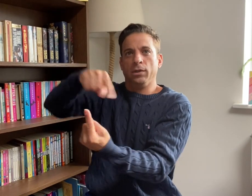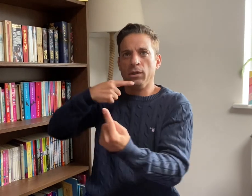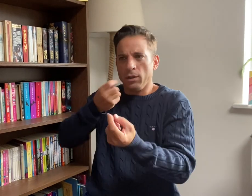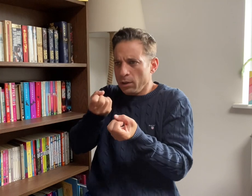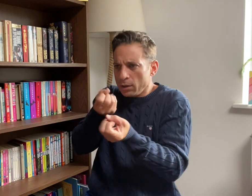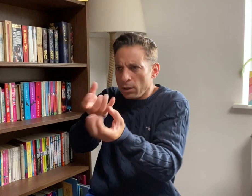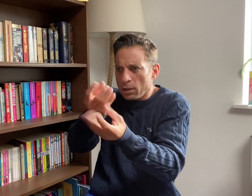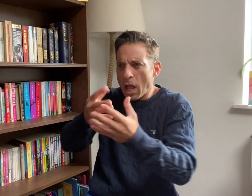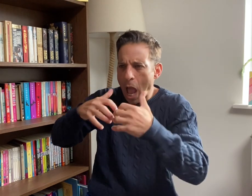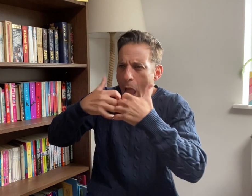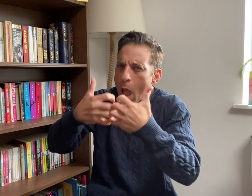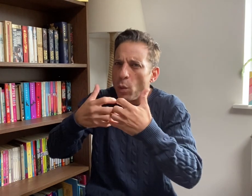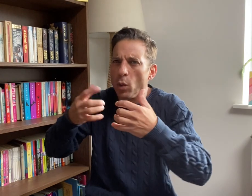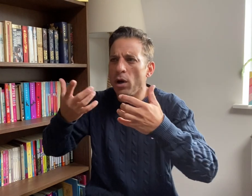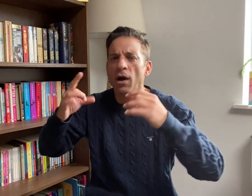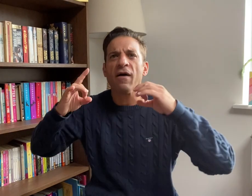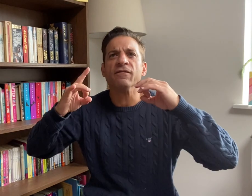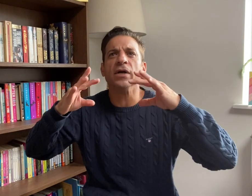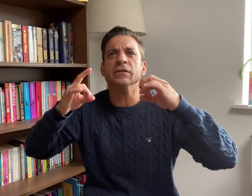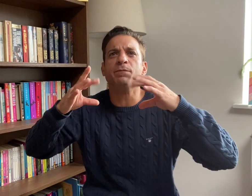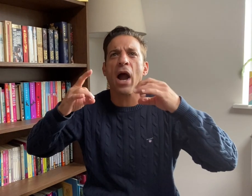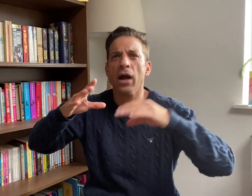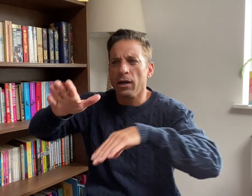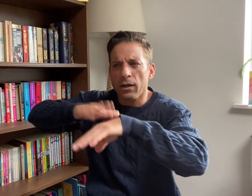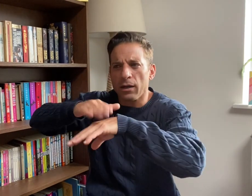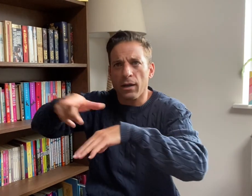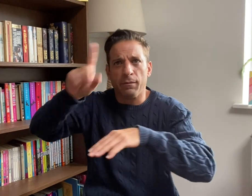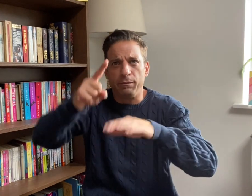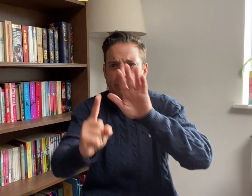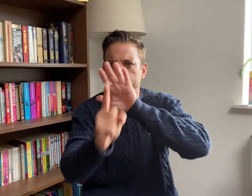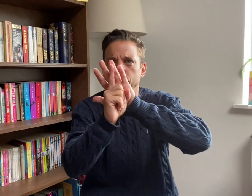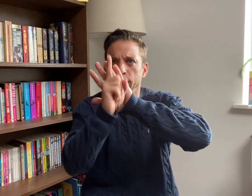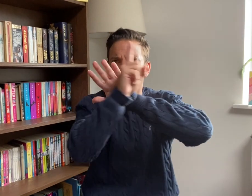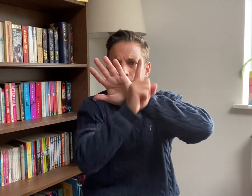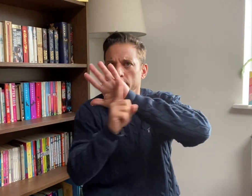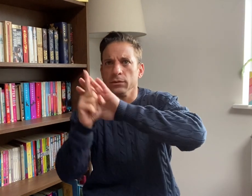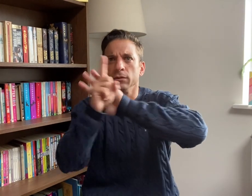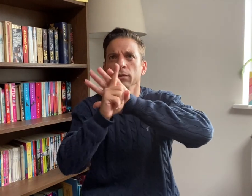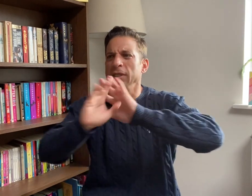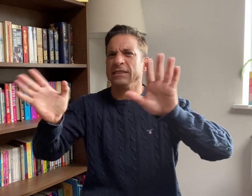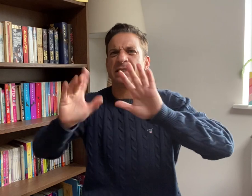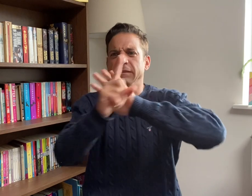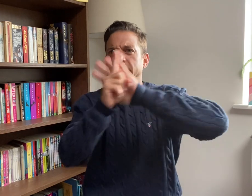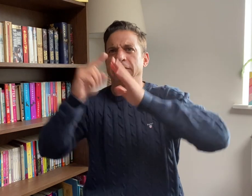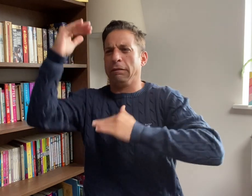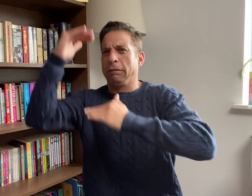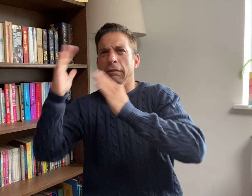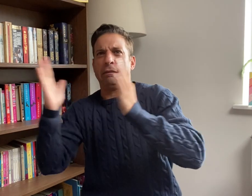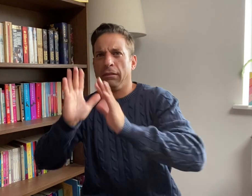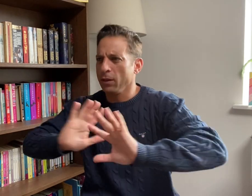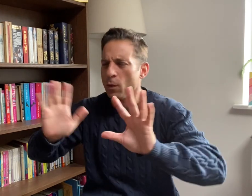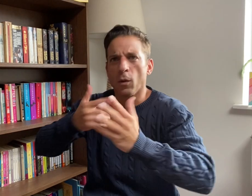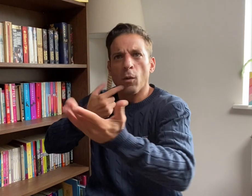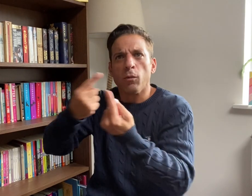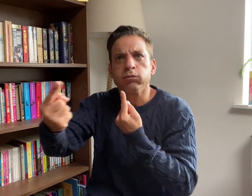interpreters on TV. They made sure that interpreters would not be cut